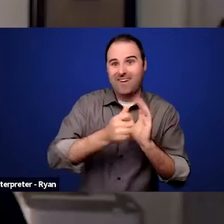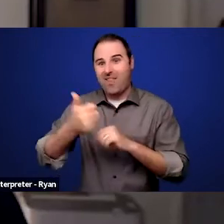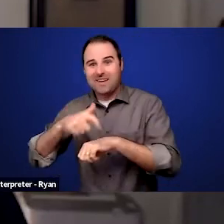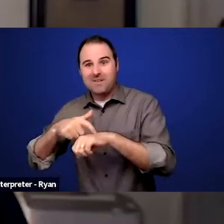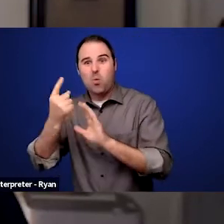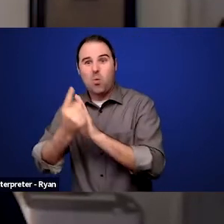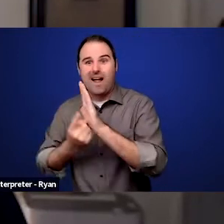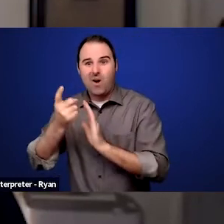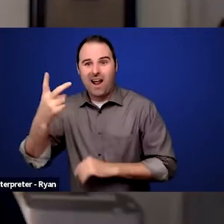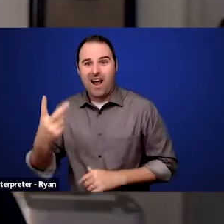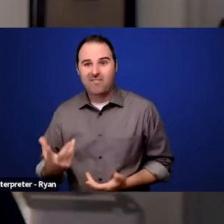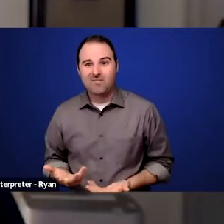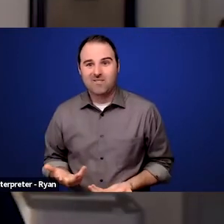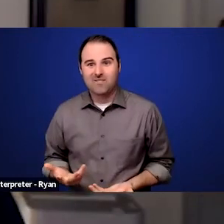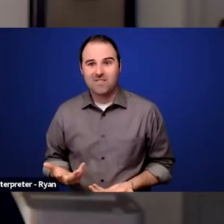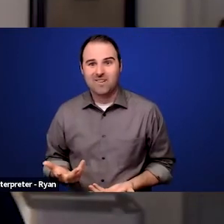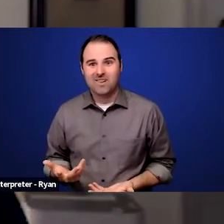what that all meant and what to do,